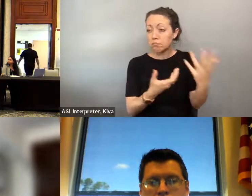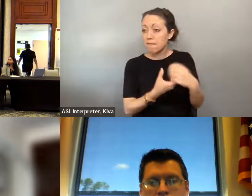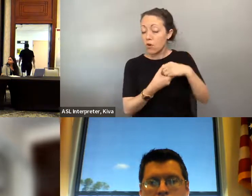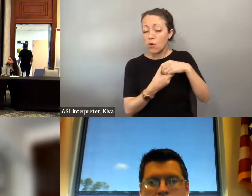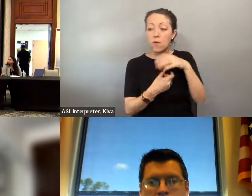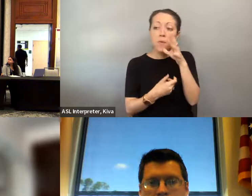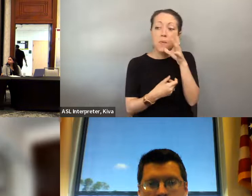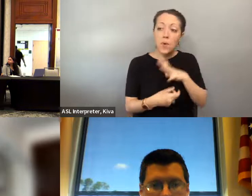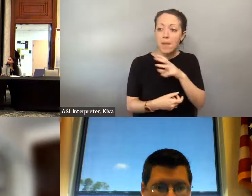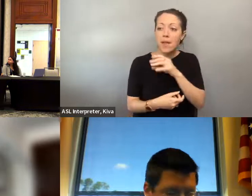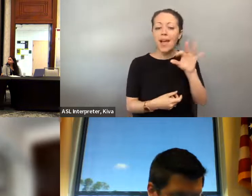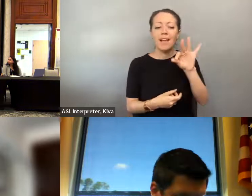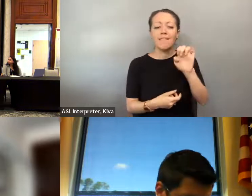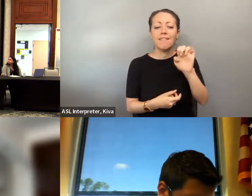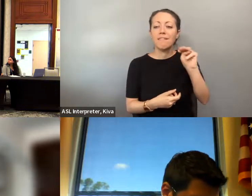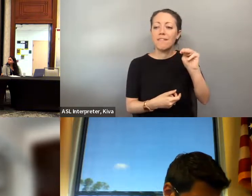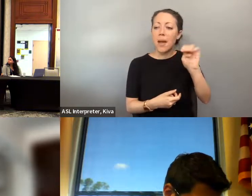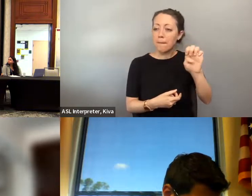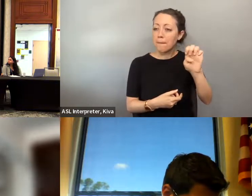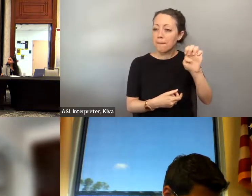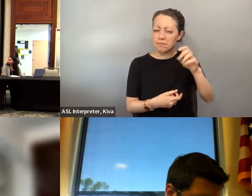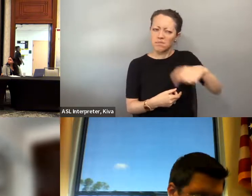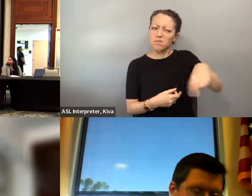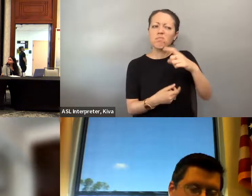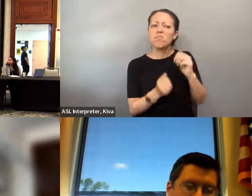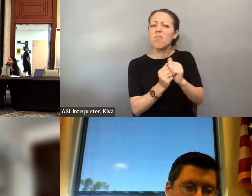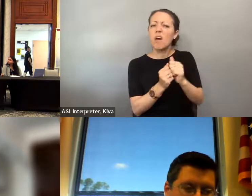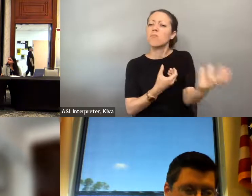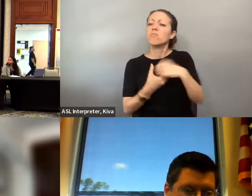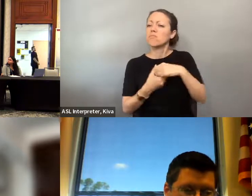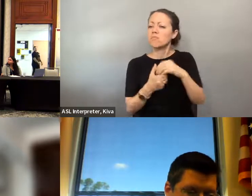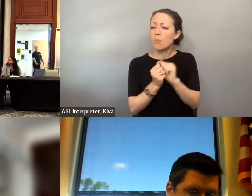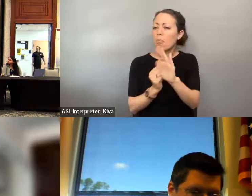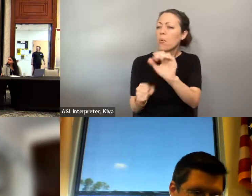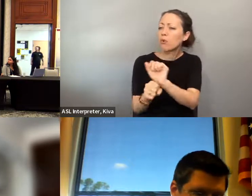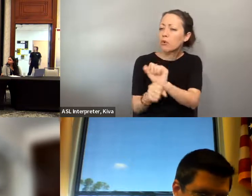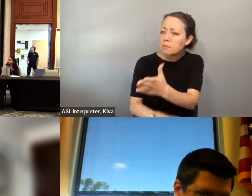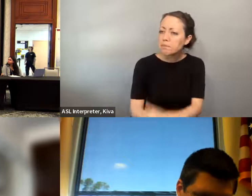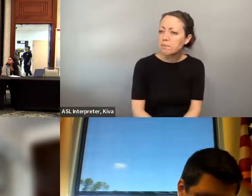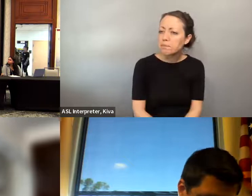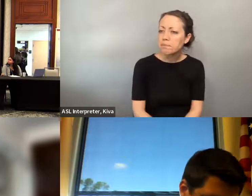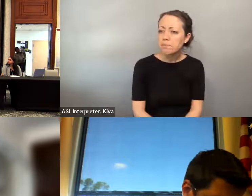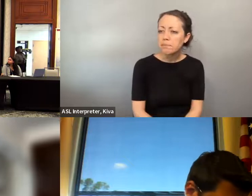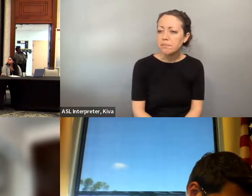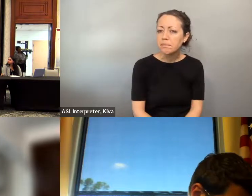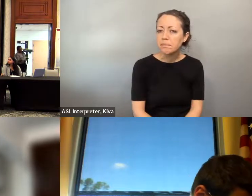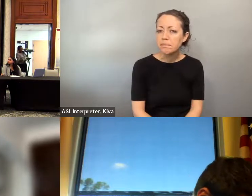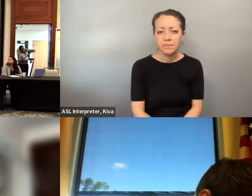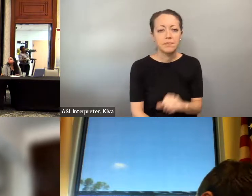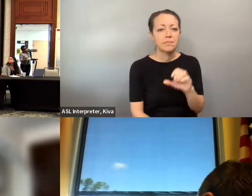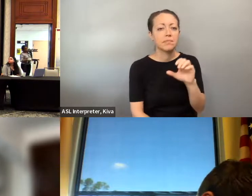over back to Cecile and ask you about what the legal women voters is doing in Florida to promote the inclusion and